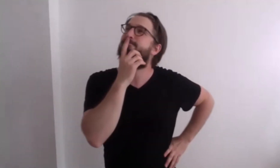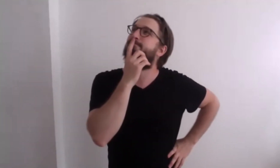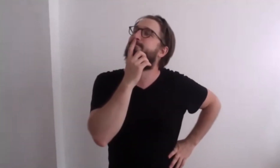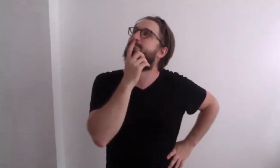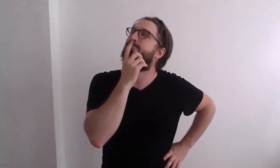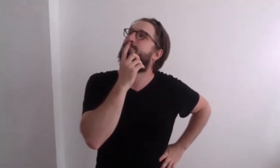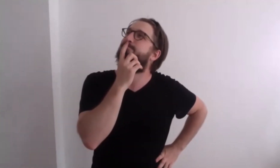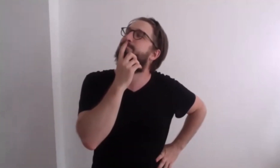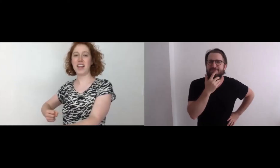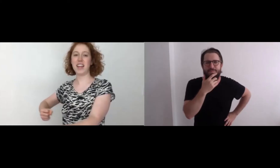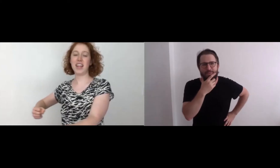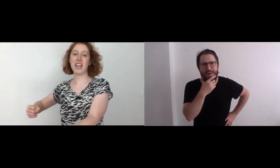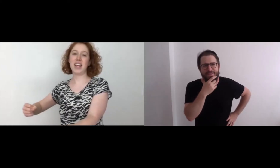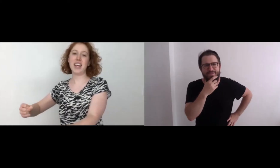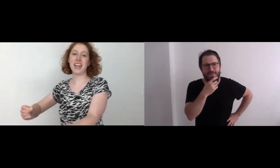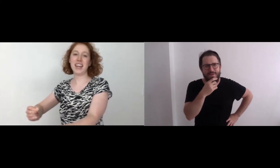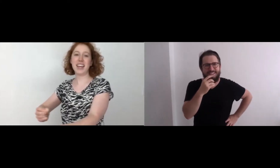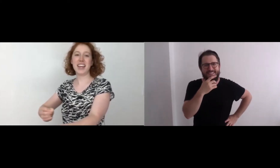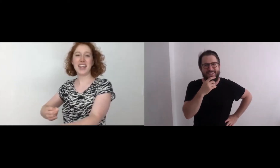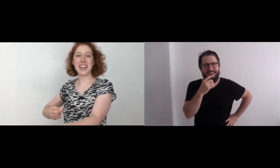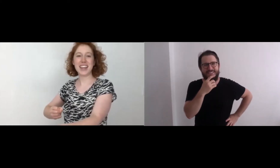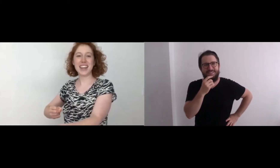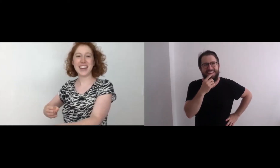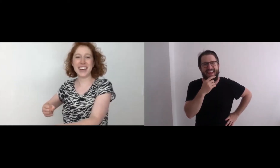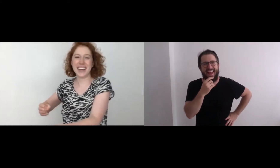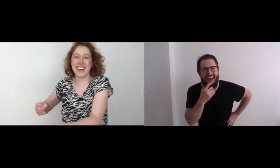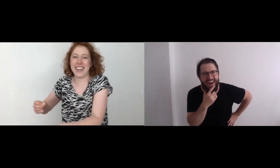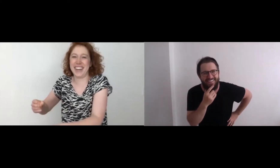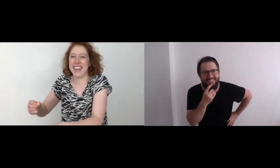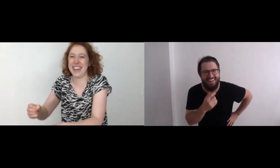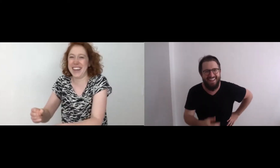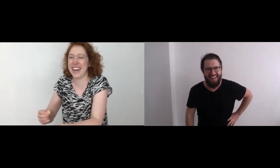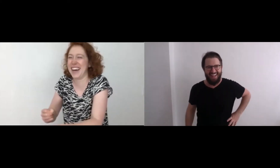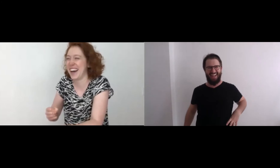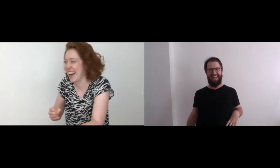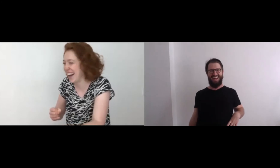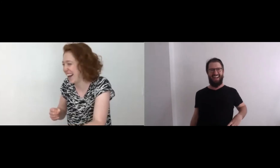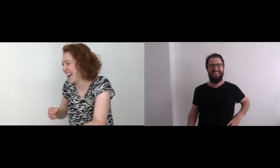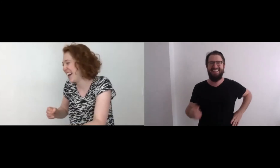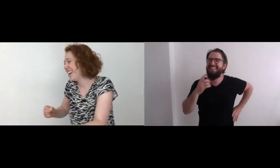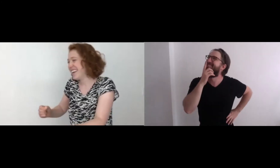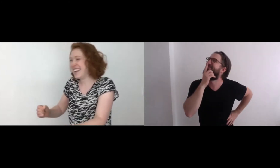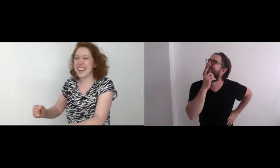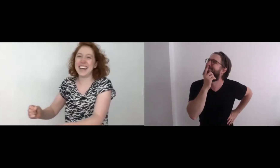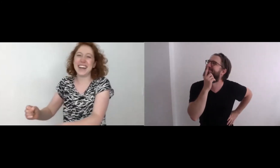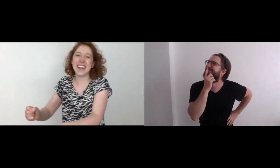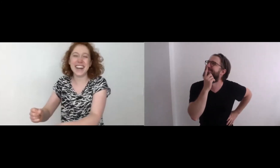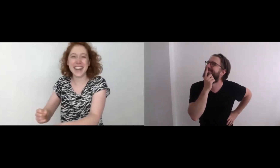Hmmm.... What food starts with F? [both laugh] Hmmm...